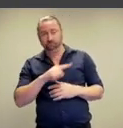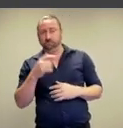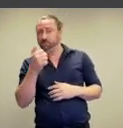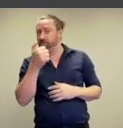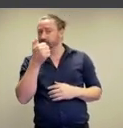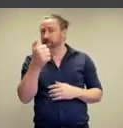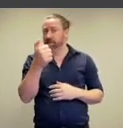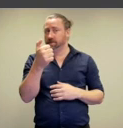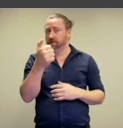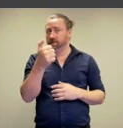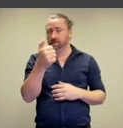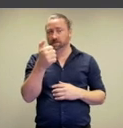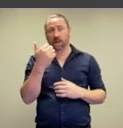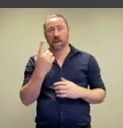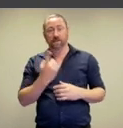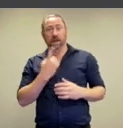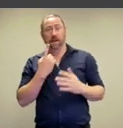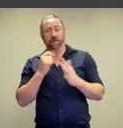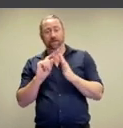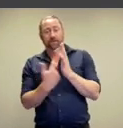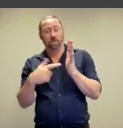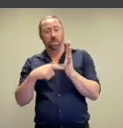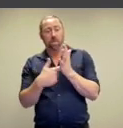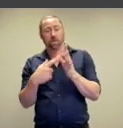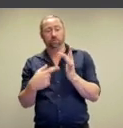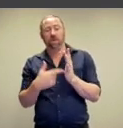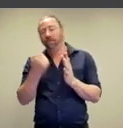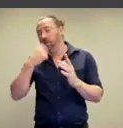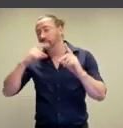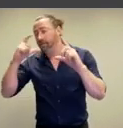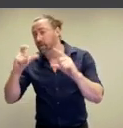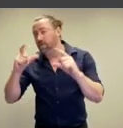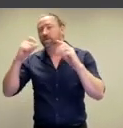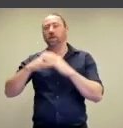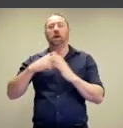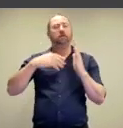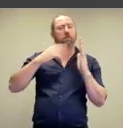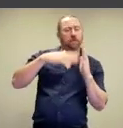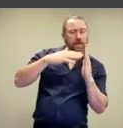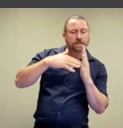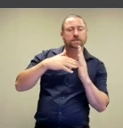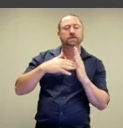to look at these six self